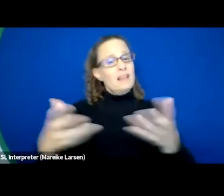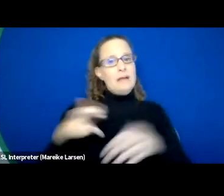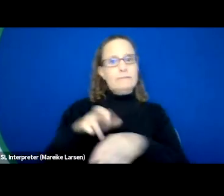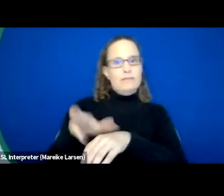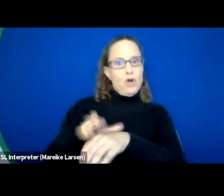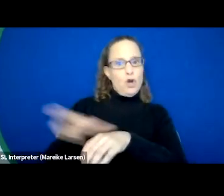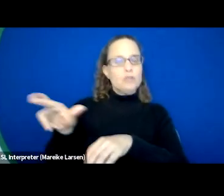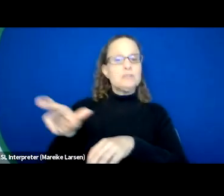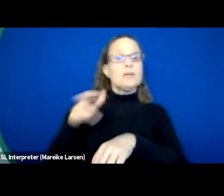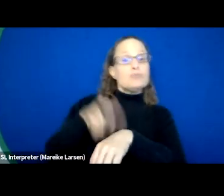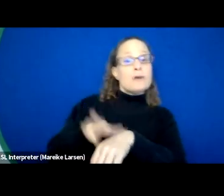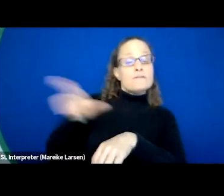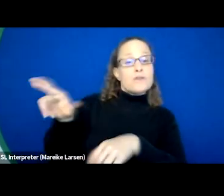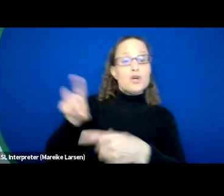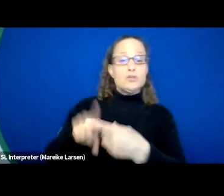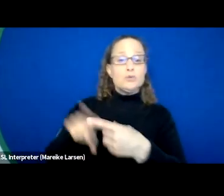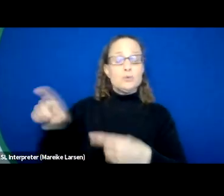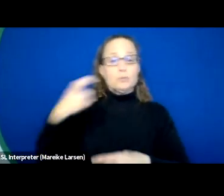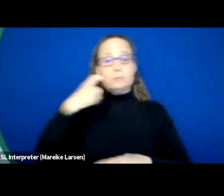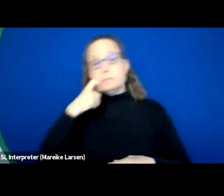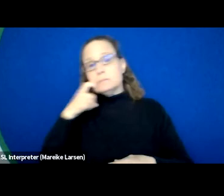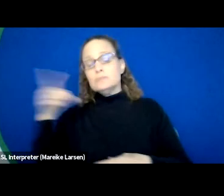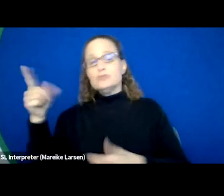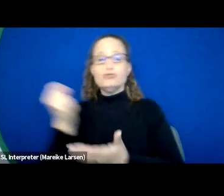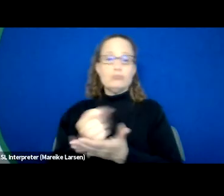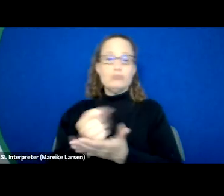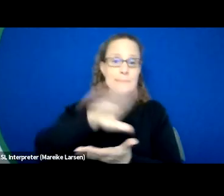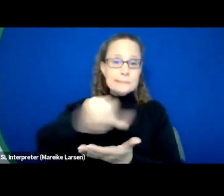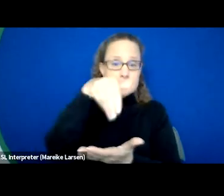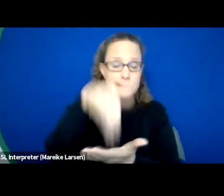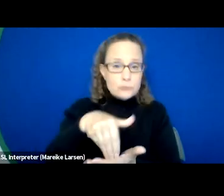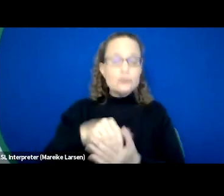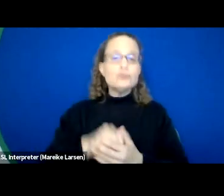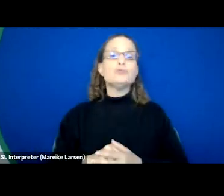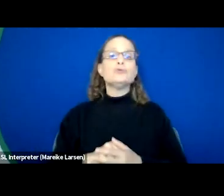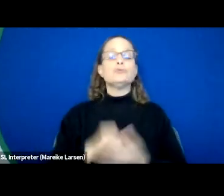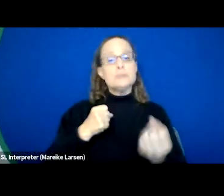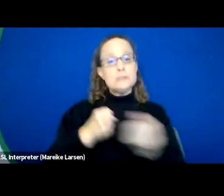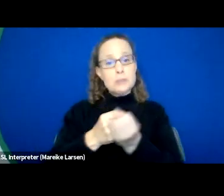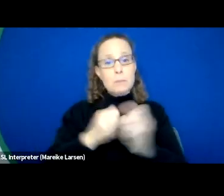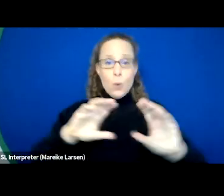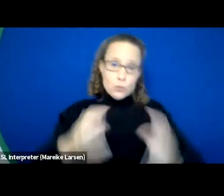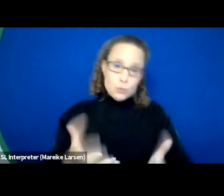referrals to substance abuse treatment centers, support groups within the community AA, NA